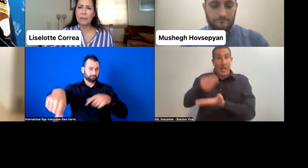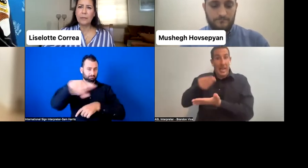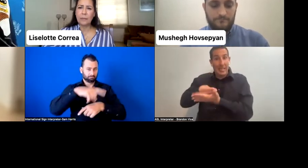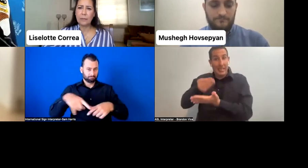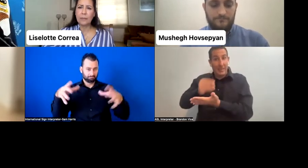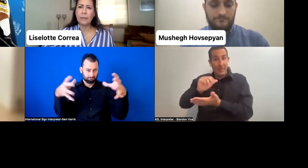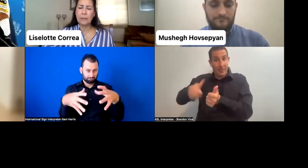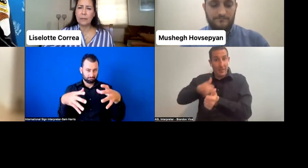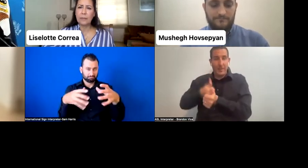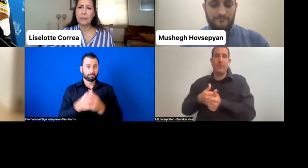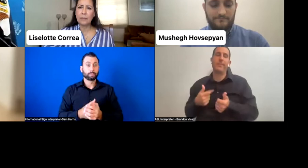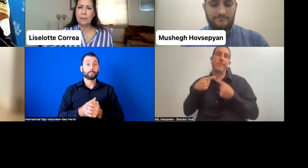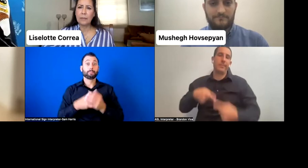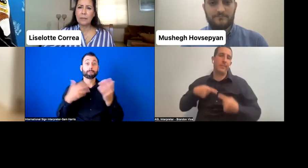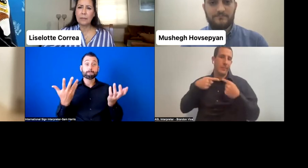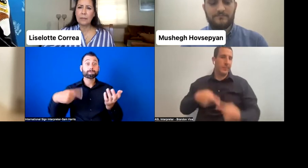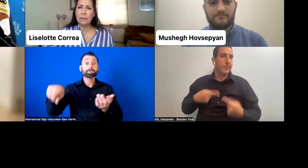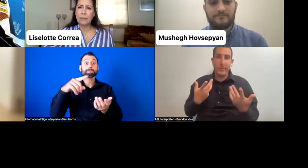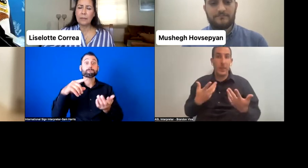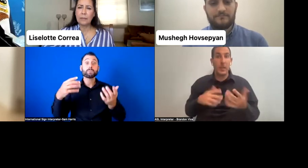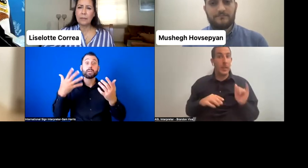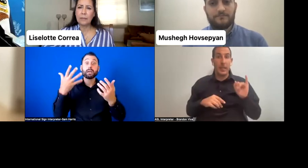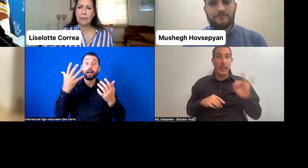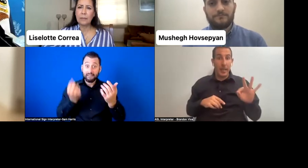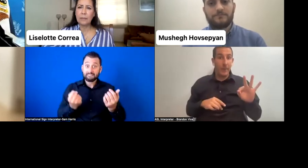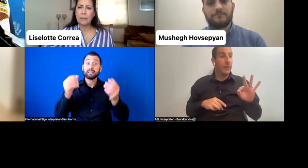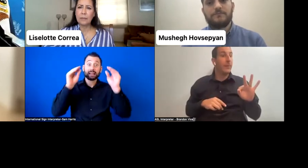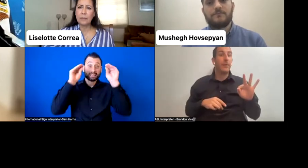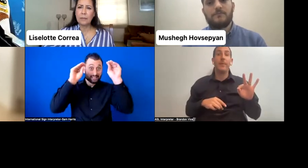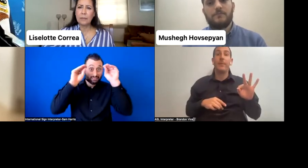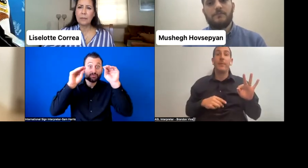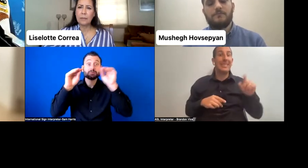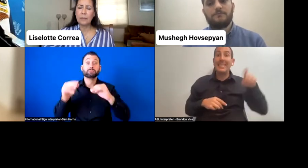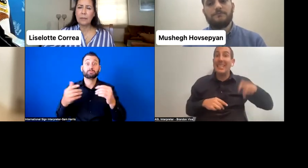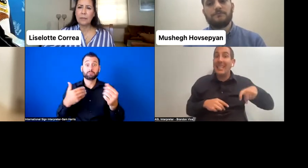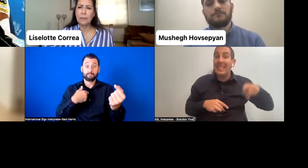For instance, if something was going on in Kampala, they do have to have a way to finance those people who